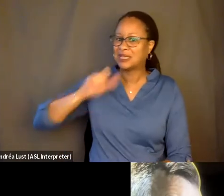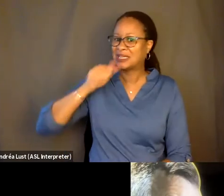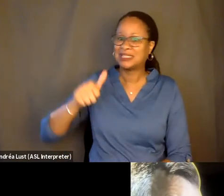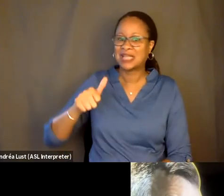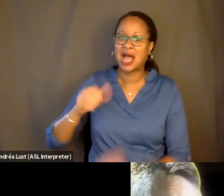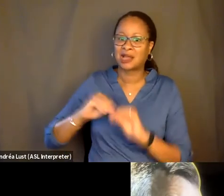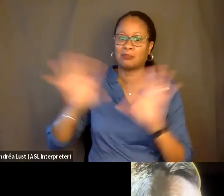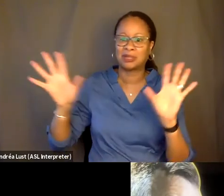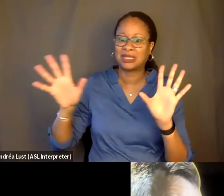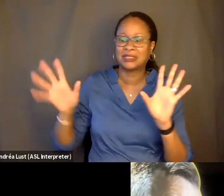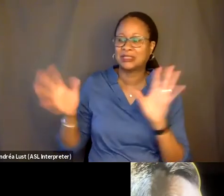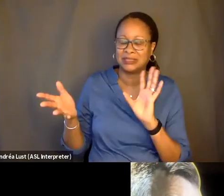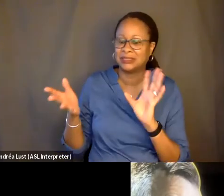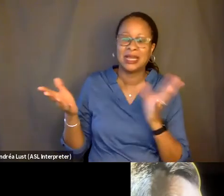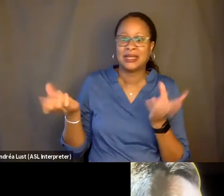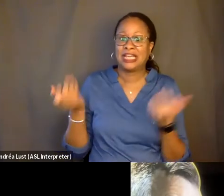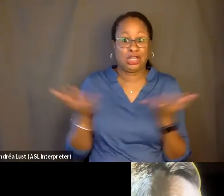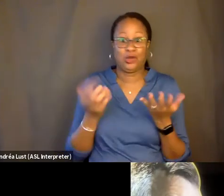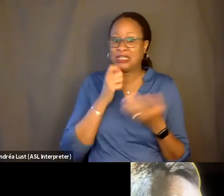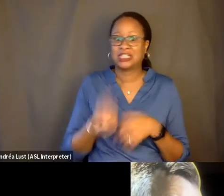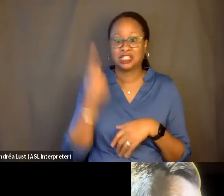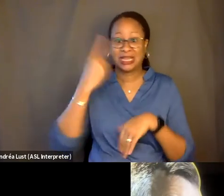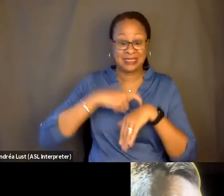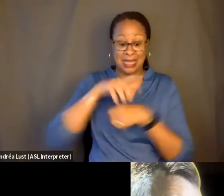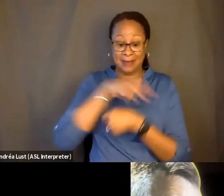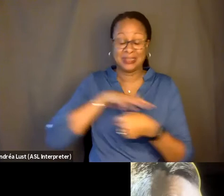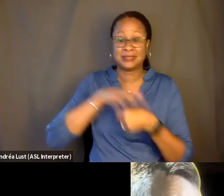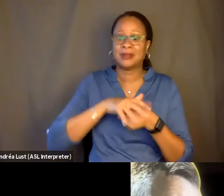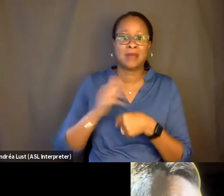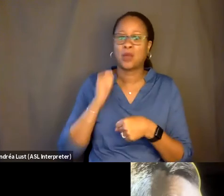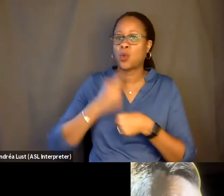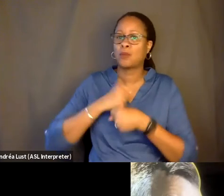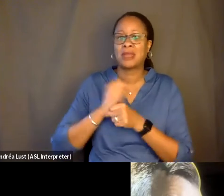He doesn't understand time and space. So I will not make a movie with him.